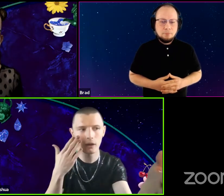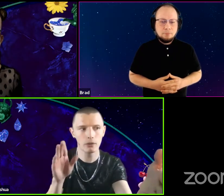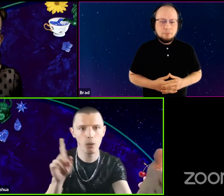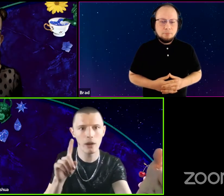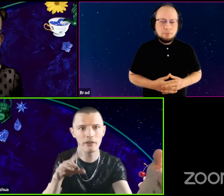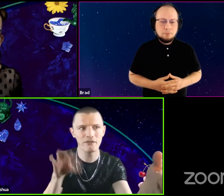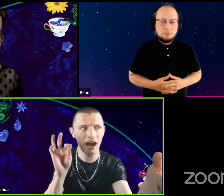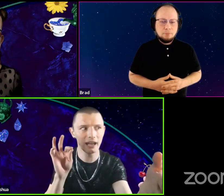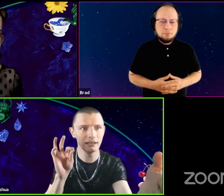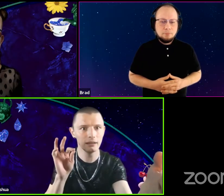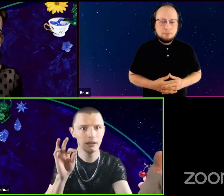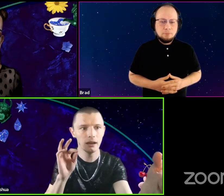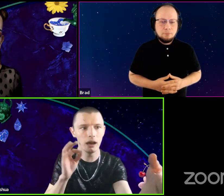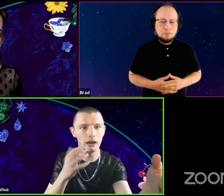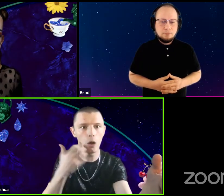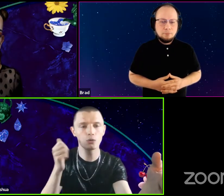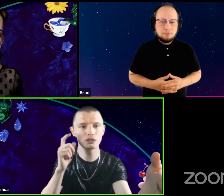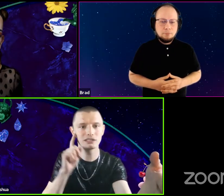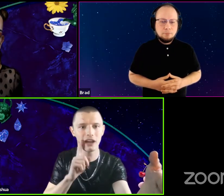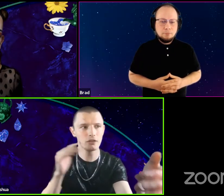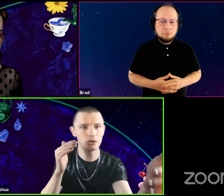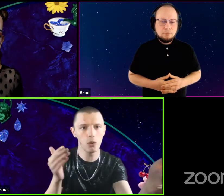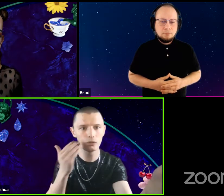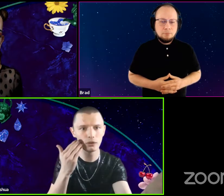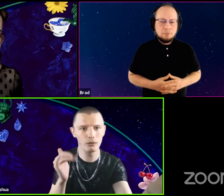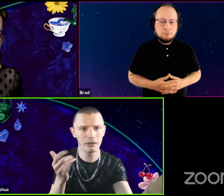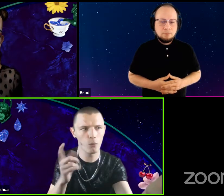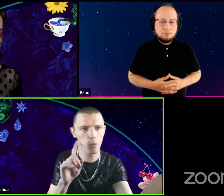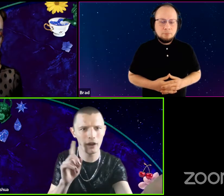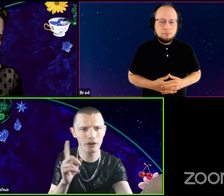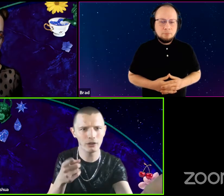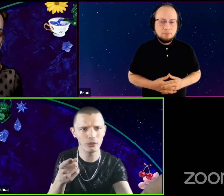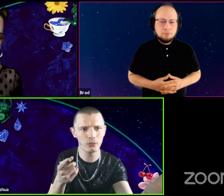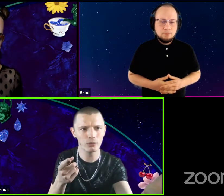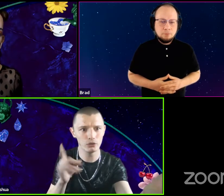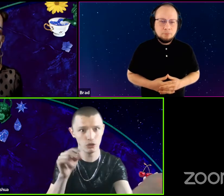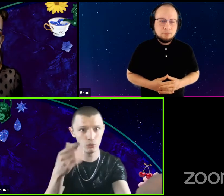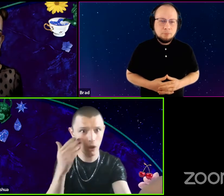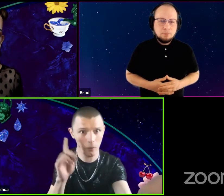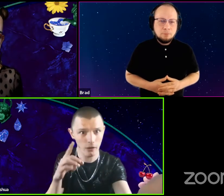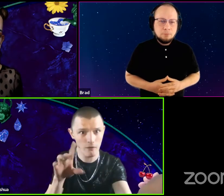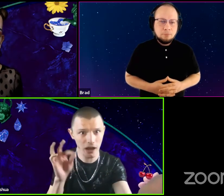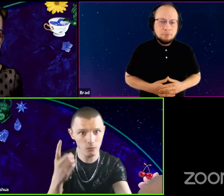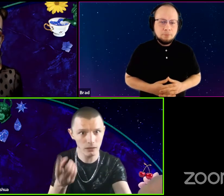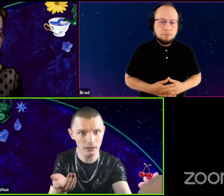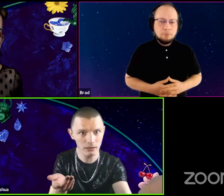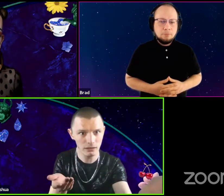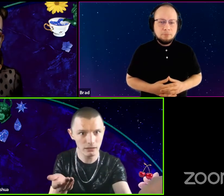They don't know where to find an older deaf adult, you know? Like where do you, did you know where to go find one?